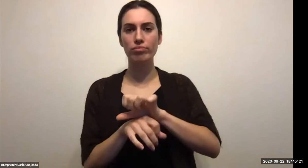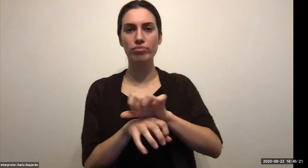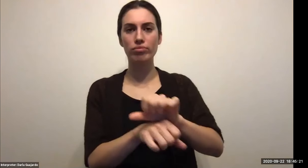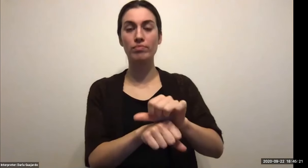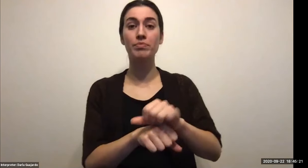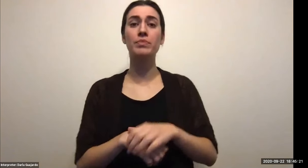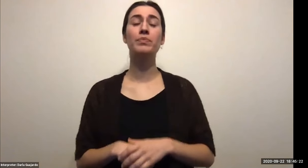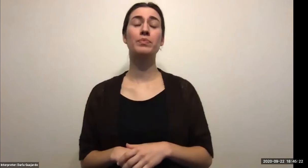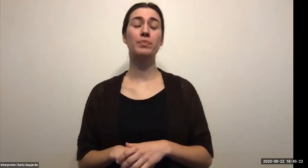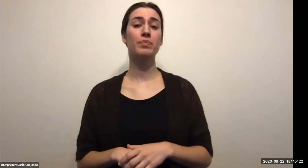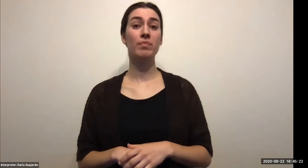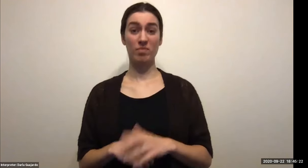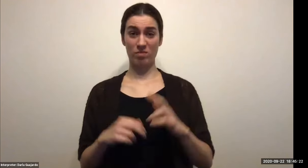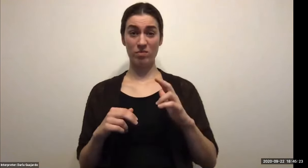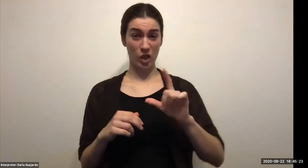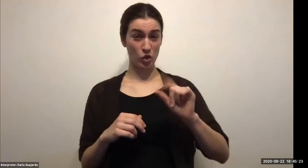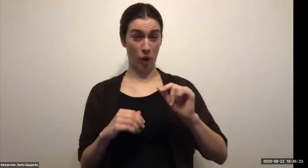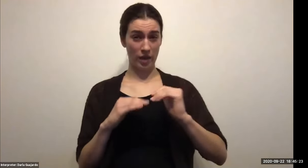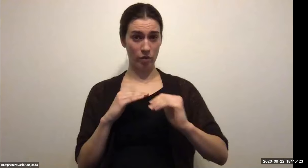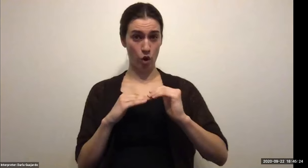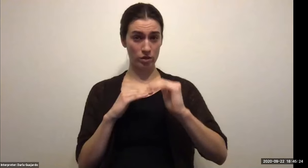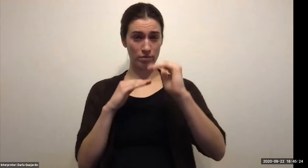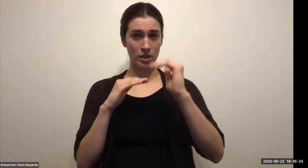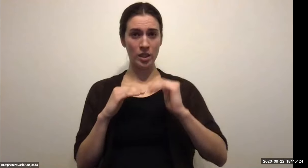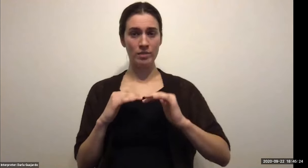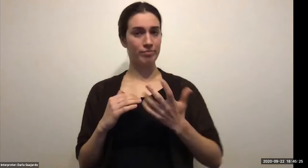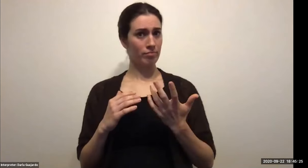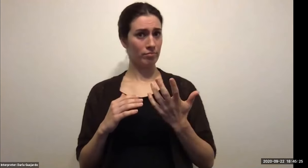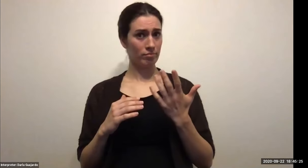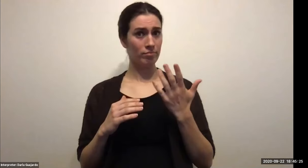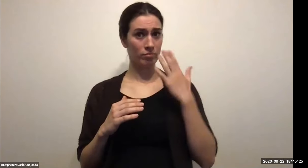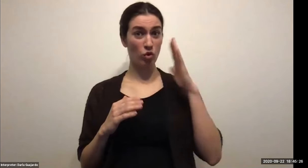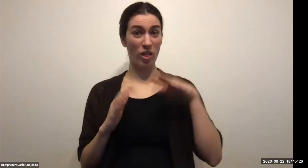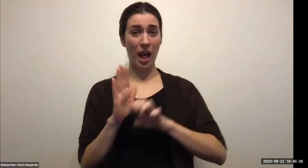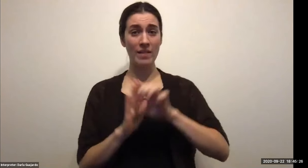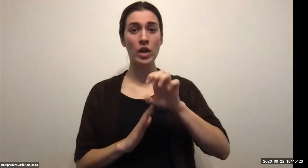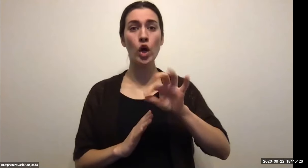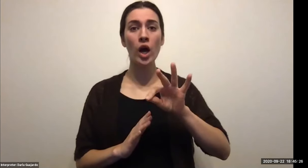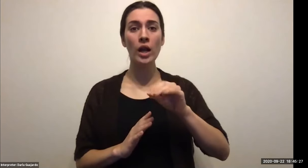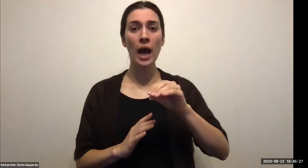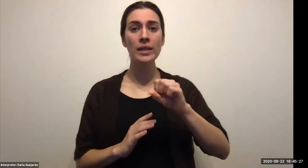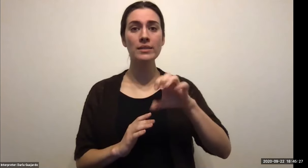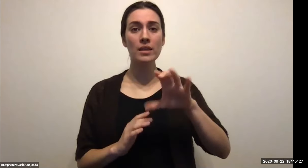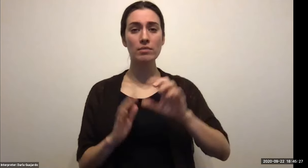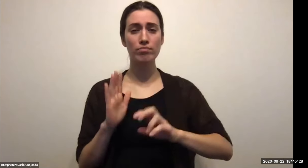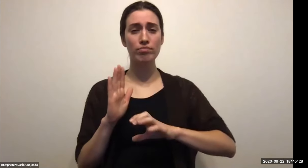Keith Wolling: I'm very active in the community still use ago when I was your age, getting promoted to be a GM of a hotel. My boss was German.